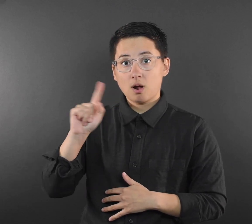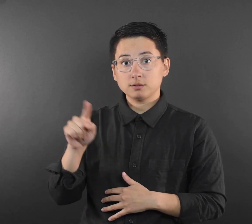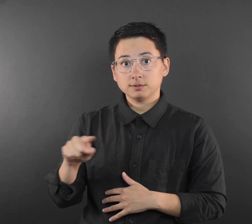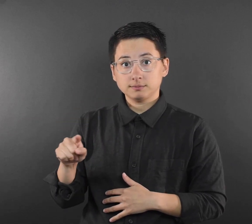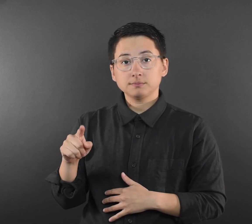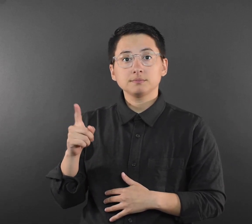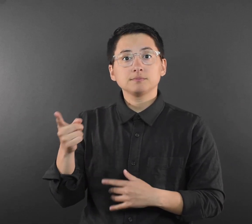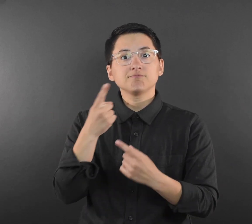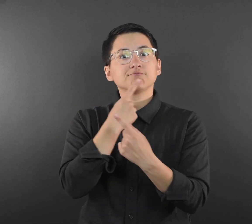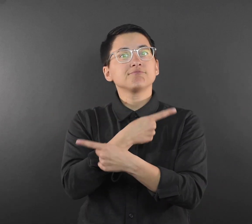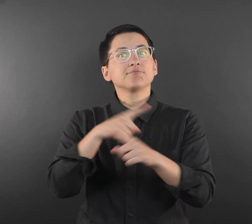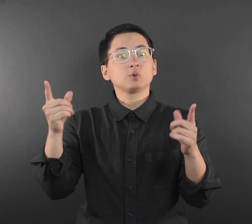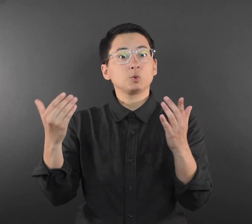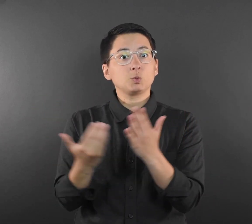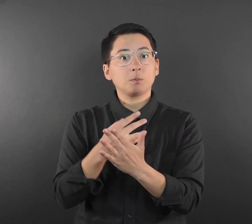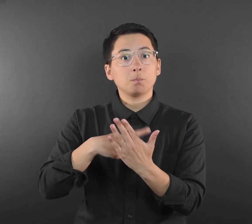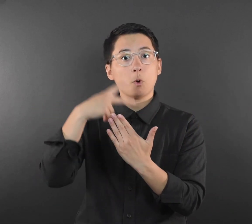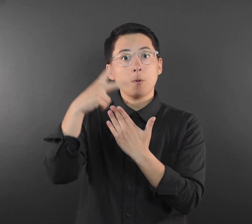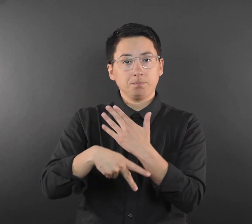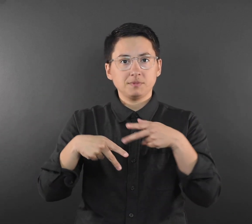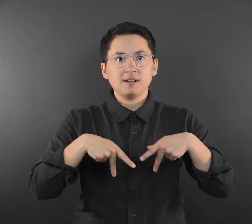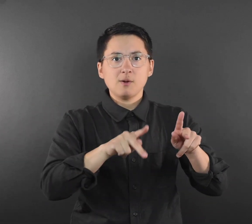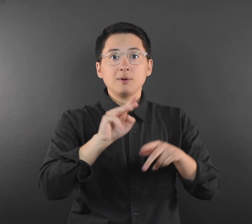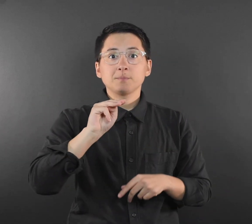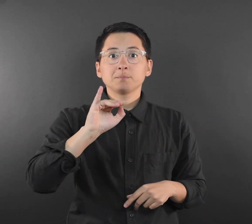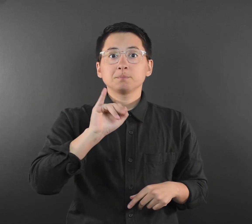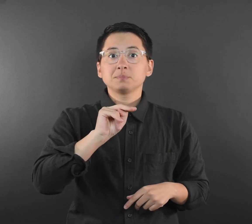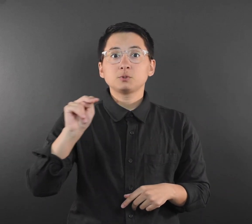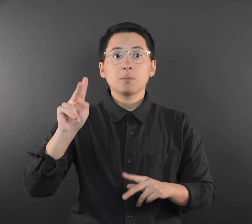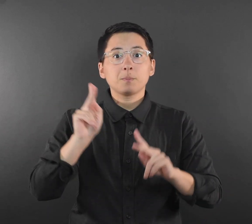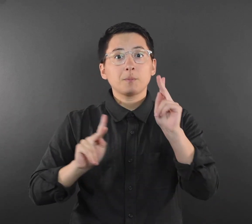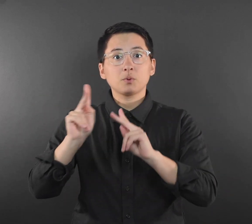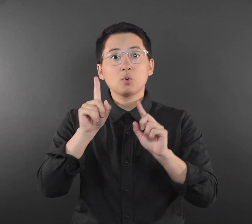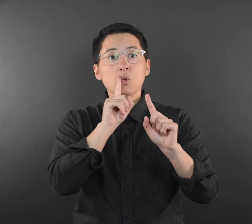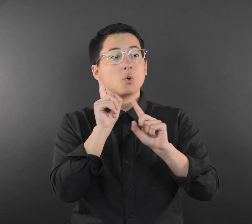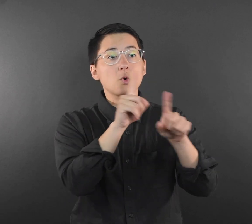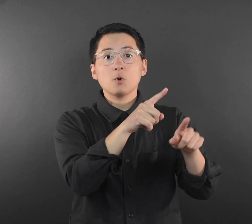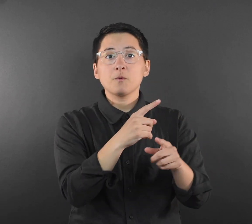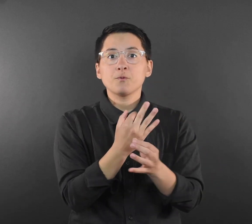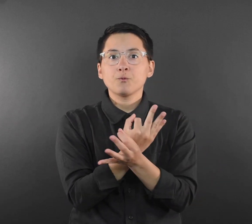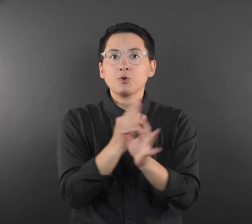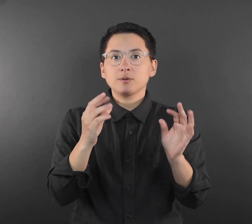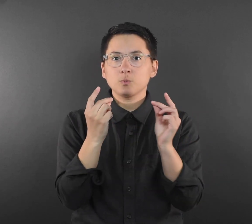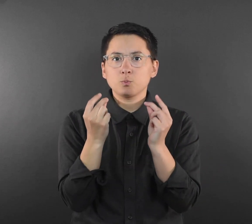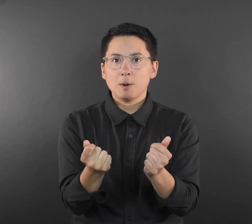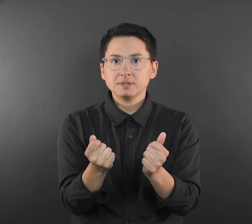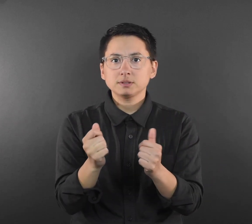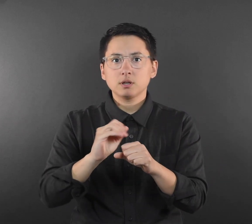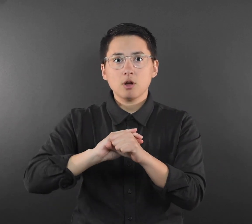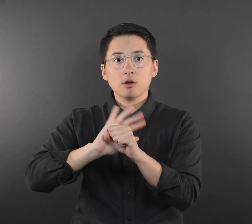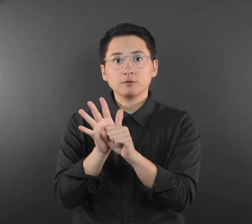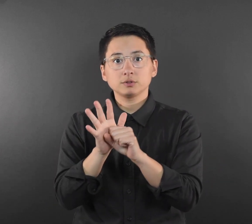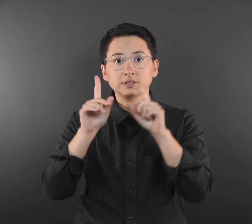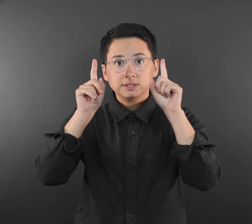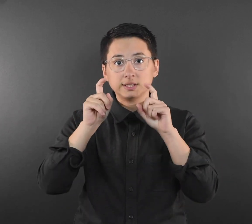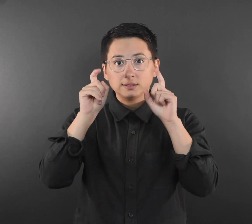Minnesota to order free rapid COVID-19 tests online for delivery directly to their homes.